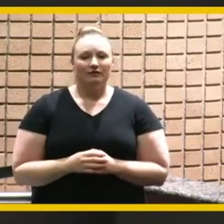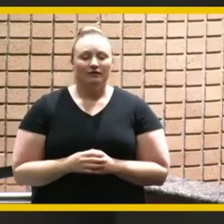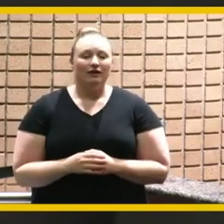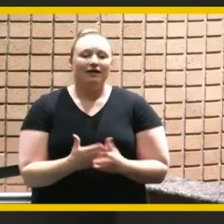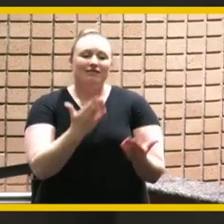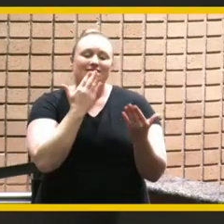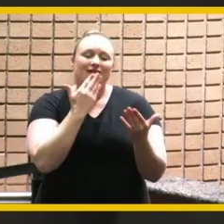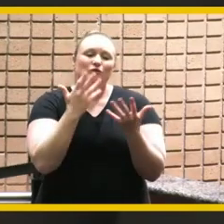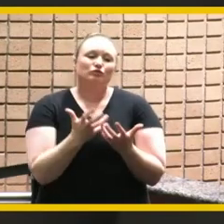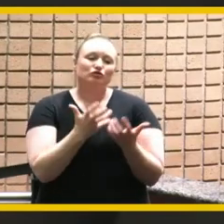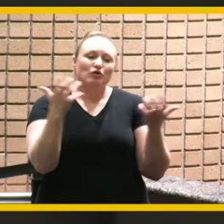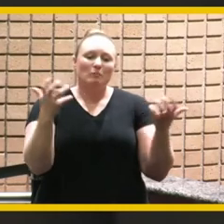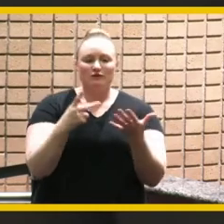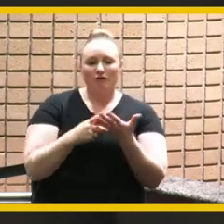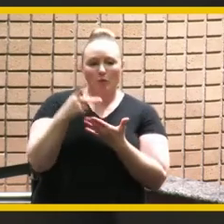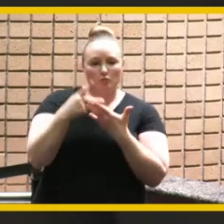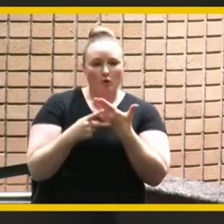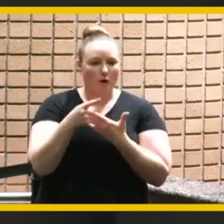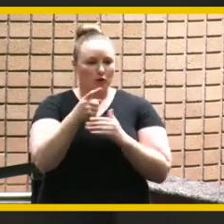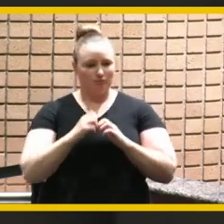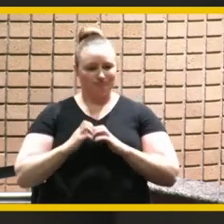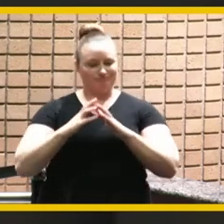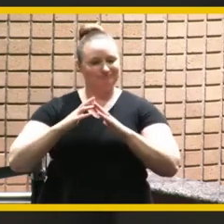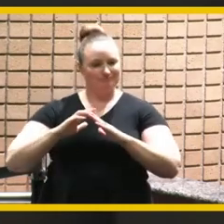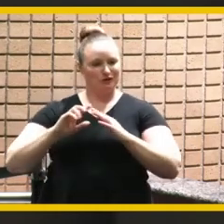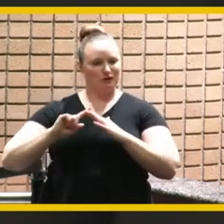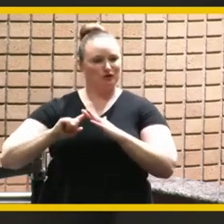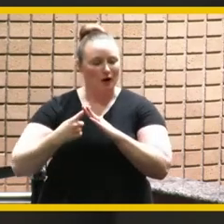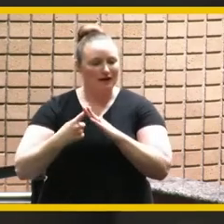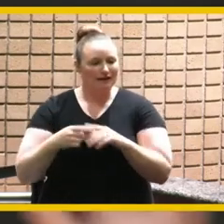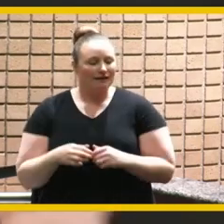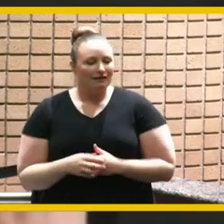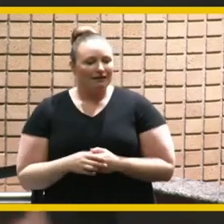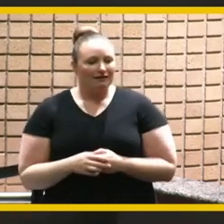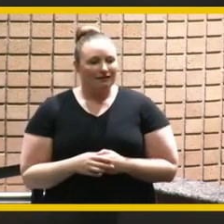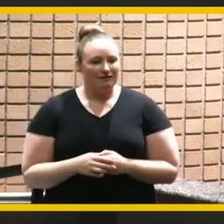the program that you started i never thought that i'd find myself or my children